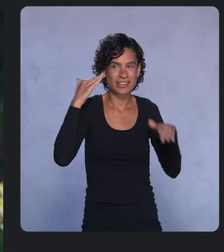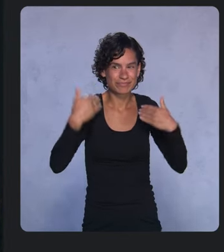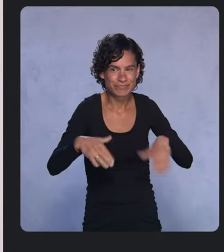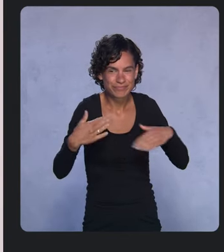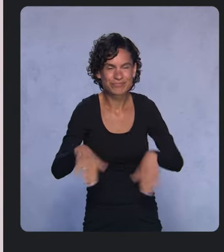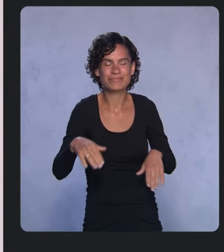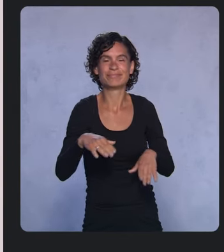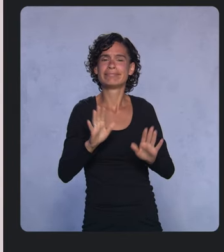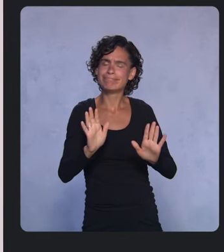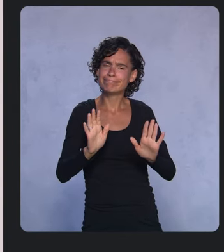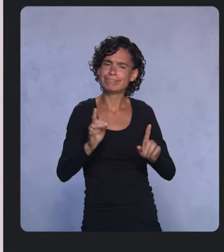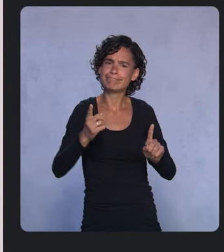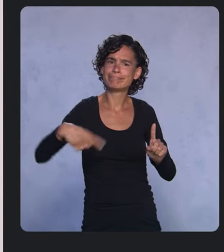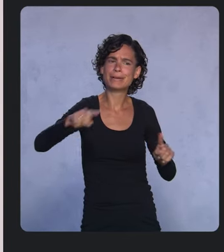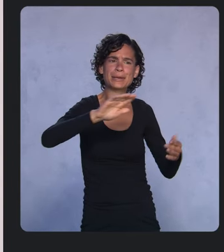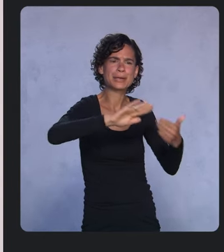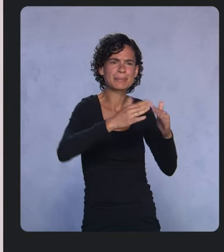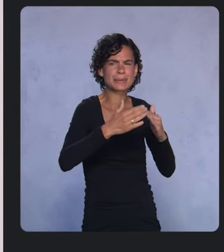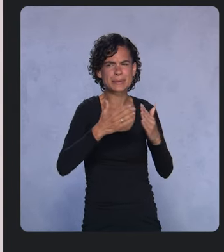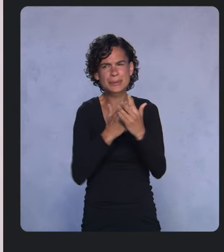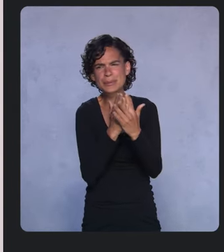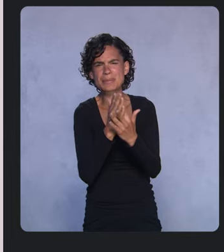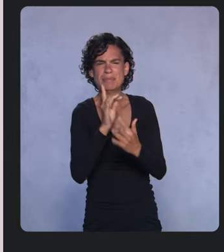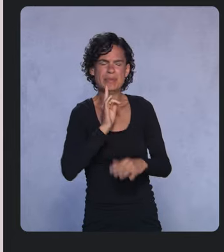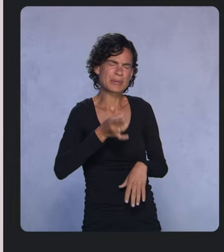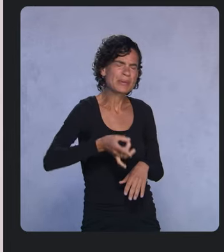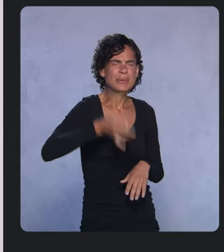Many of these communities are going through extremely difficult times at the moment,